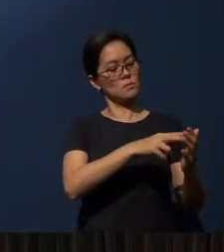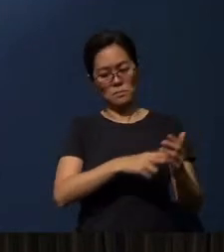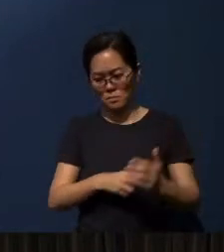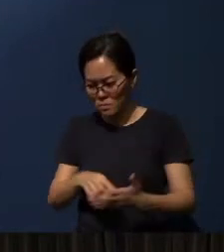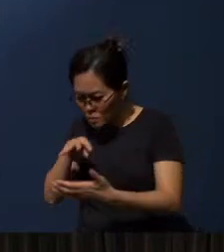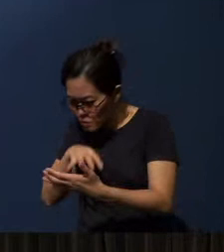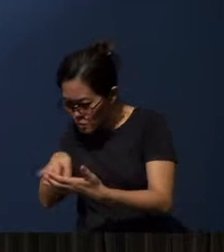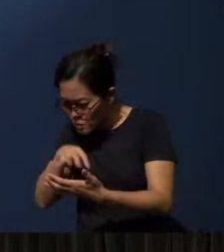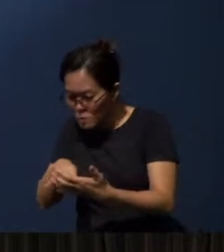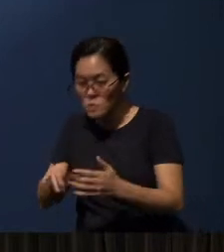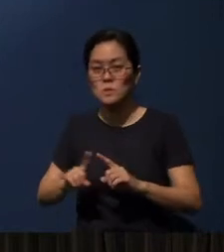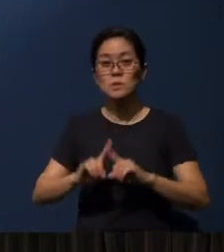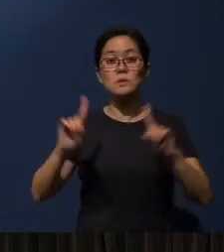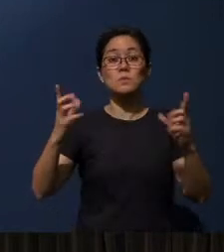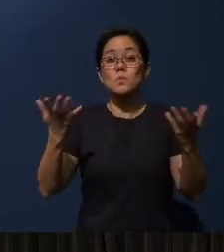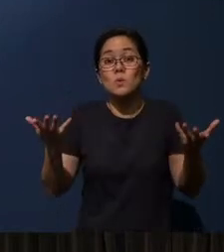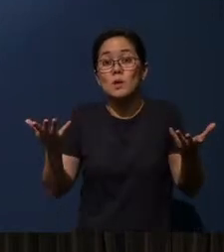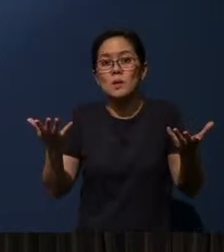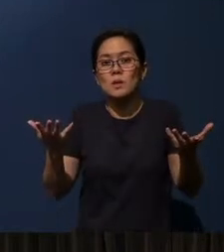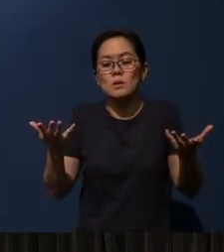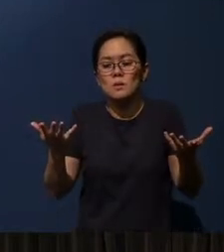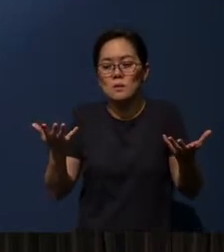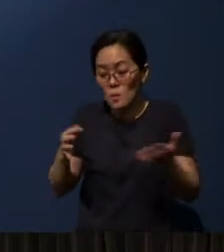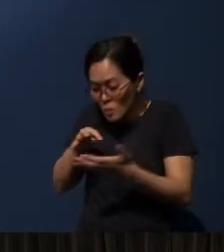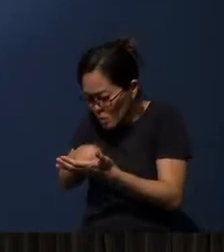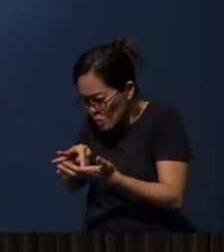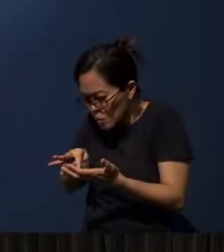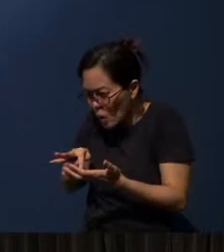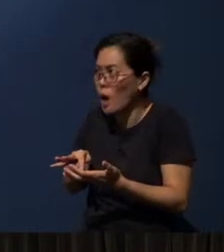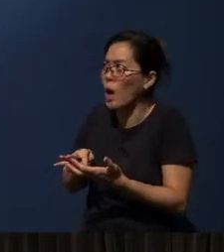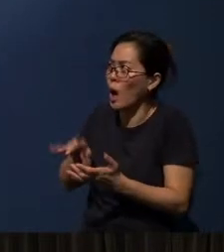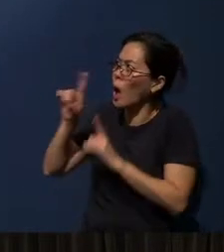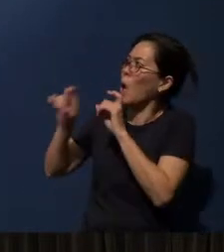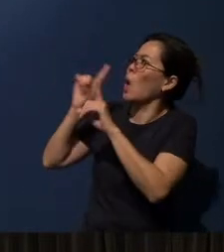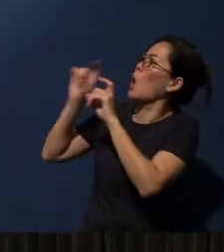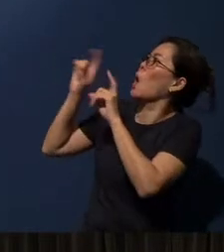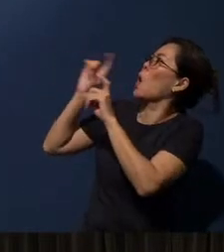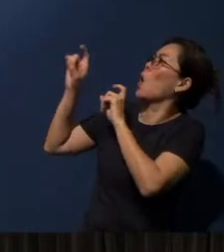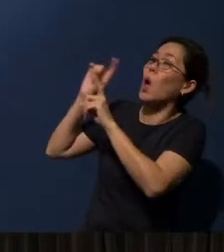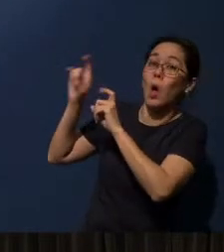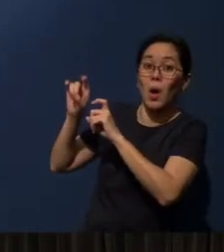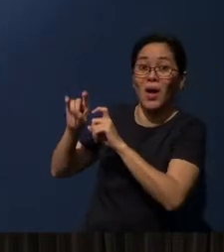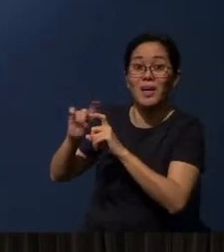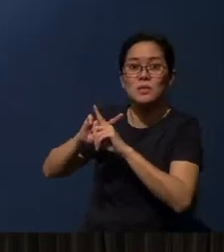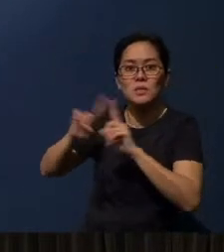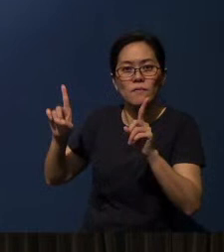And the difference is this - asking questions. The difference is asking questions.